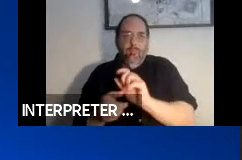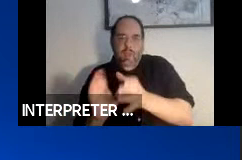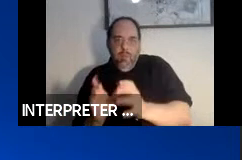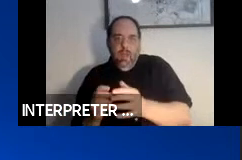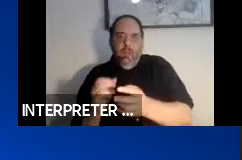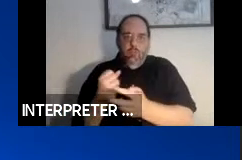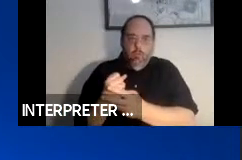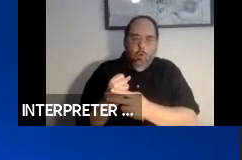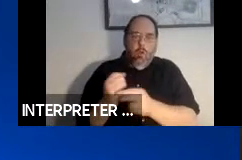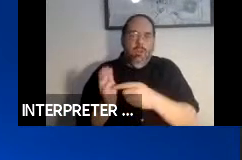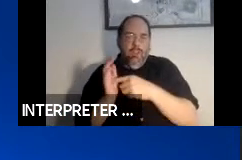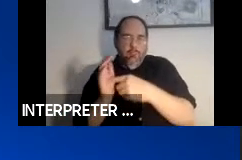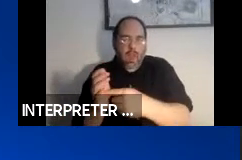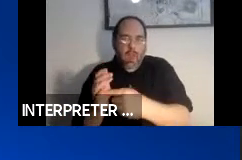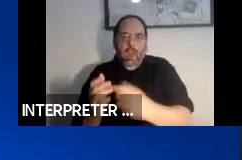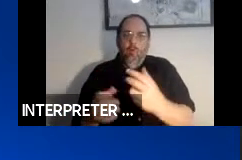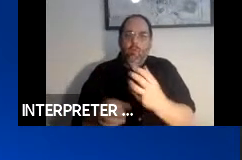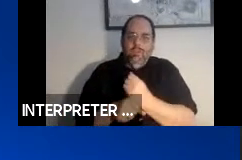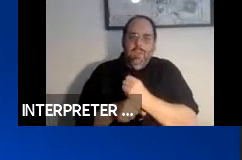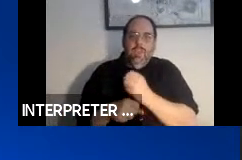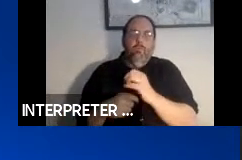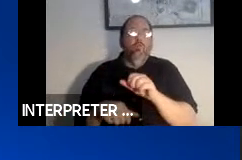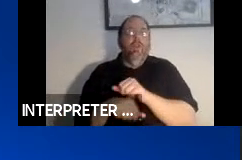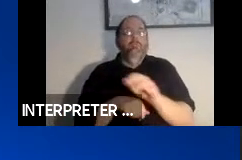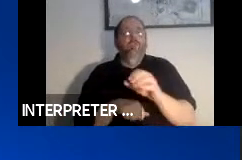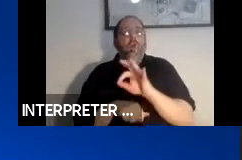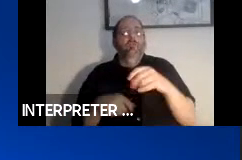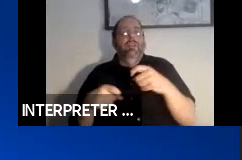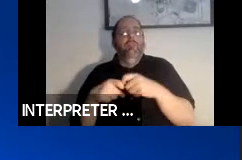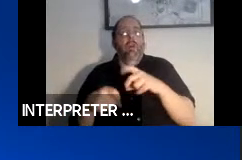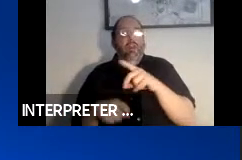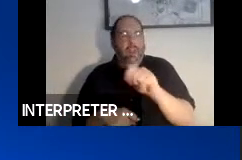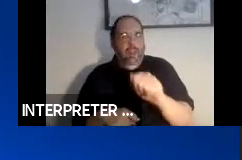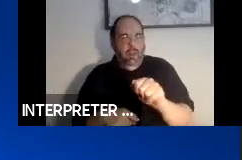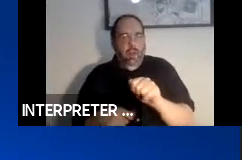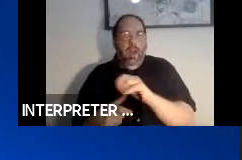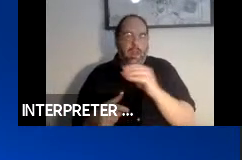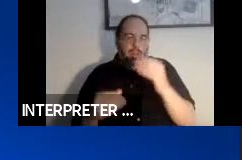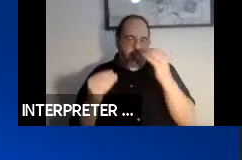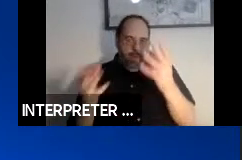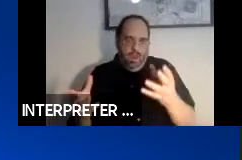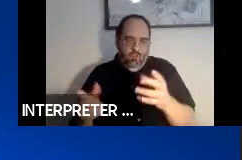display, receipt or transmission of electronic data and information as well as any associated